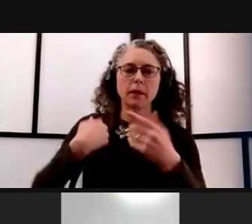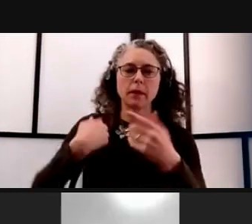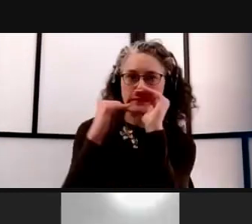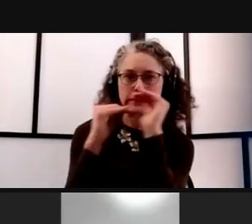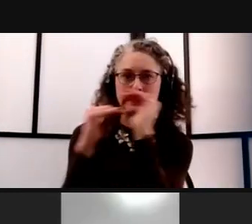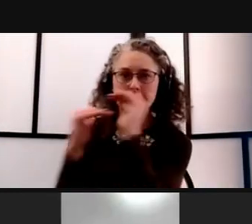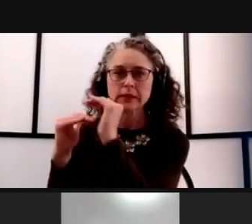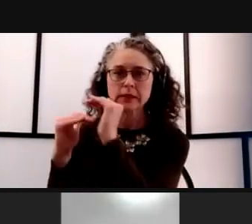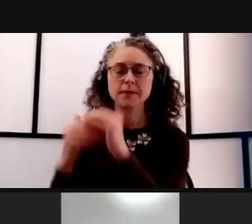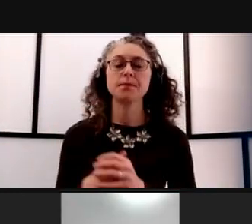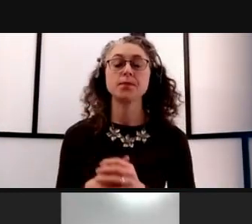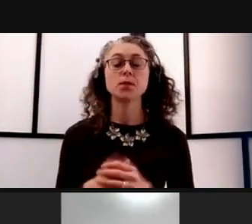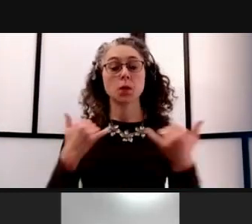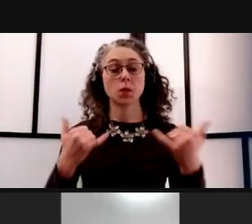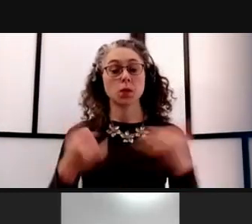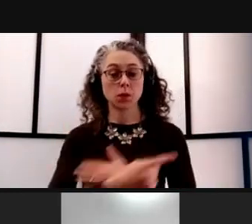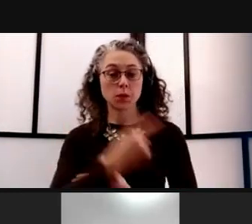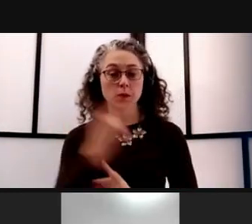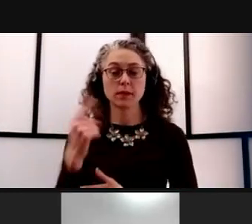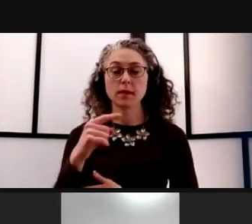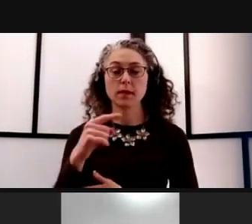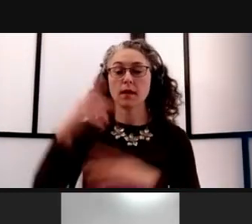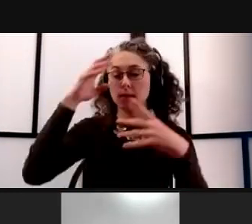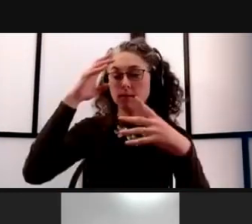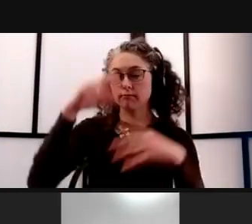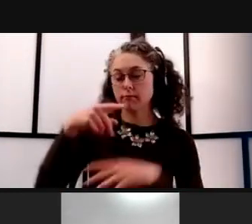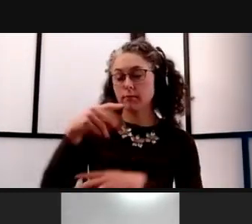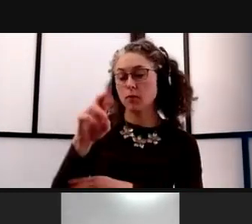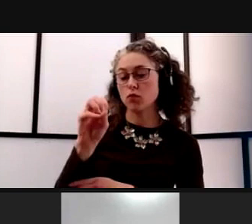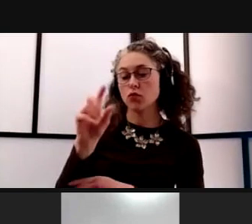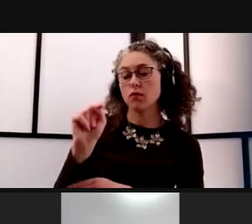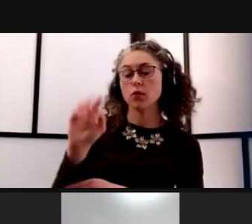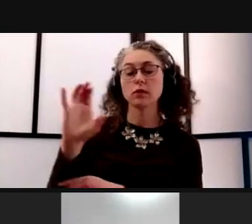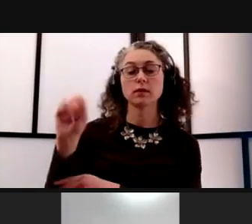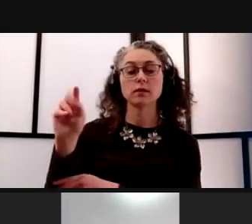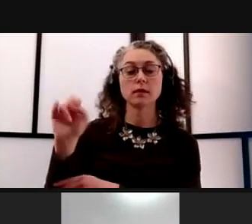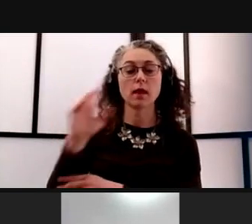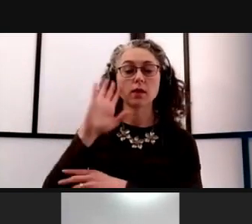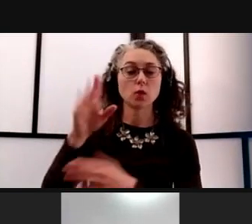So today Provost Collins will speak briefly about where we are financially,